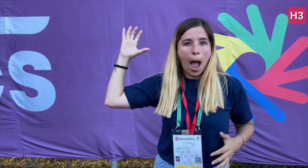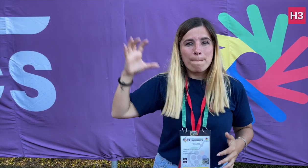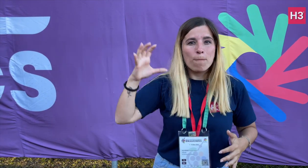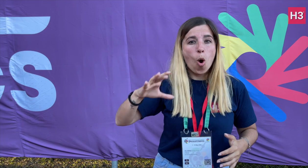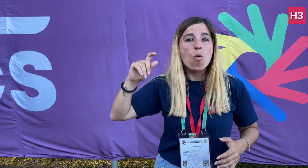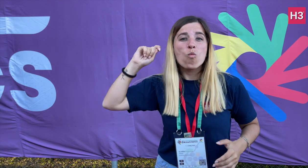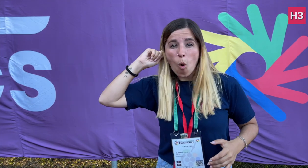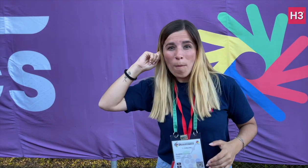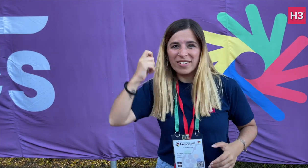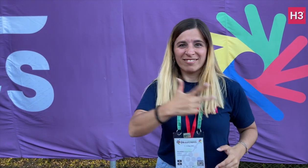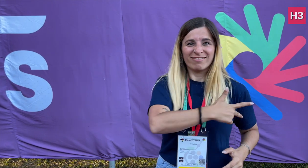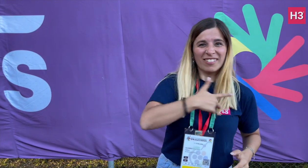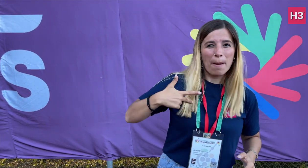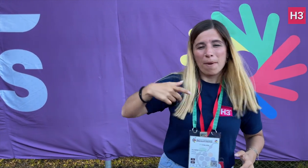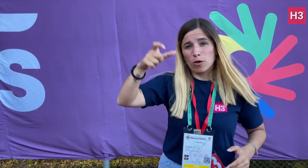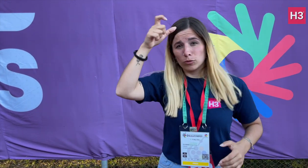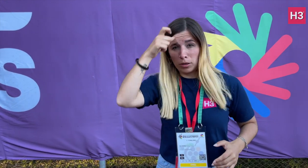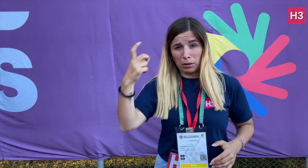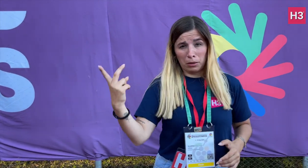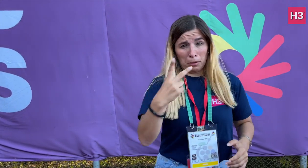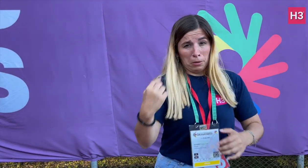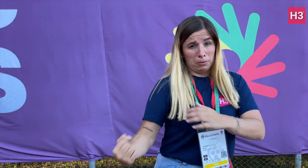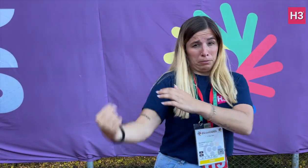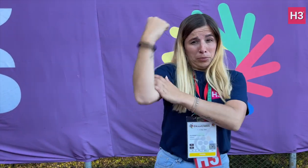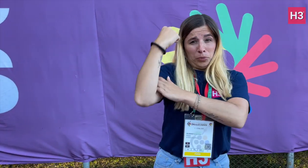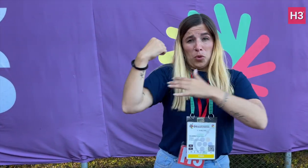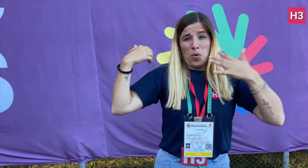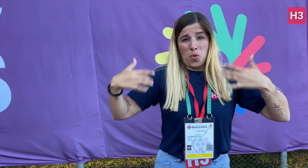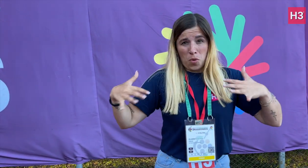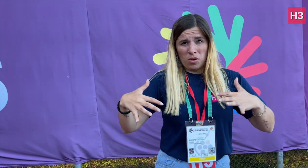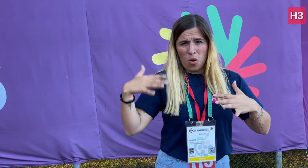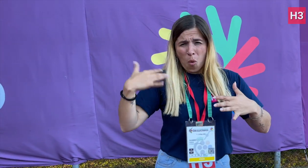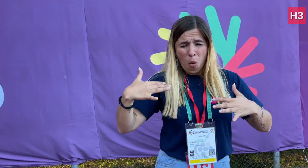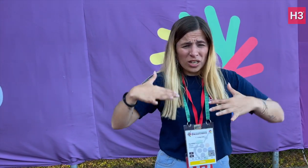Women Handball match between Denmark and Turkey.